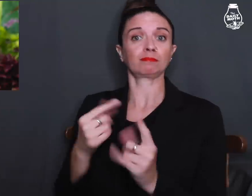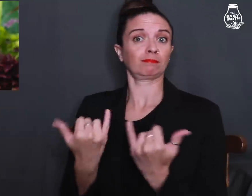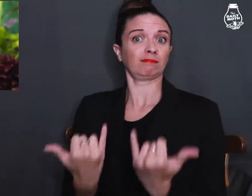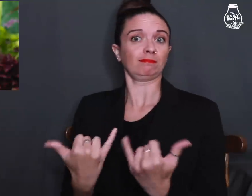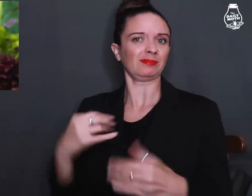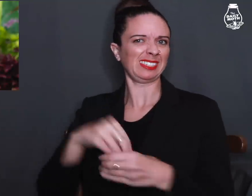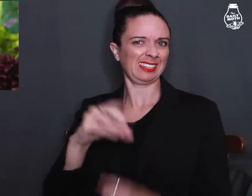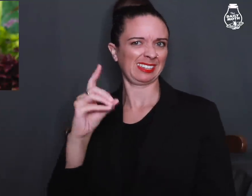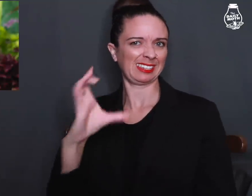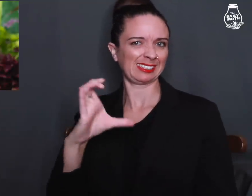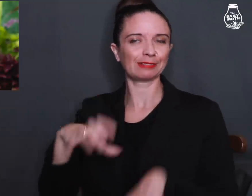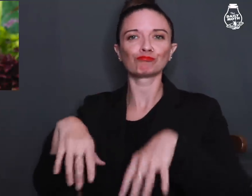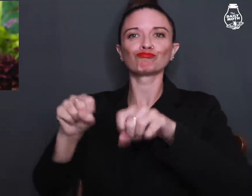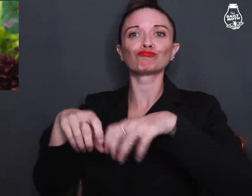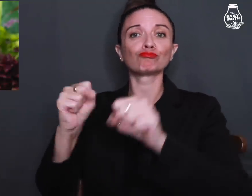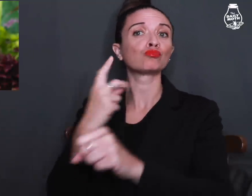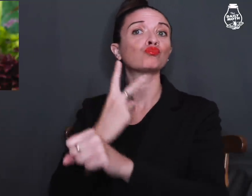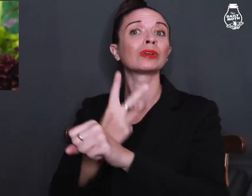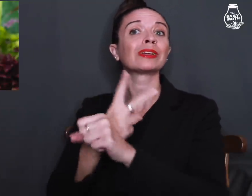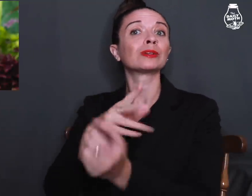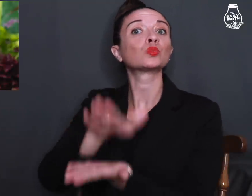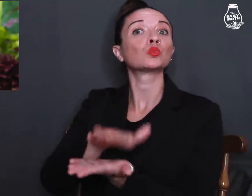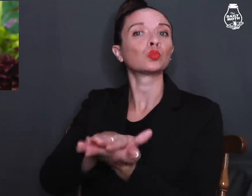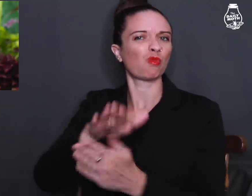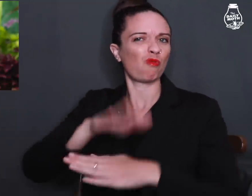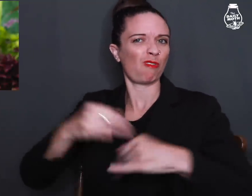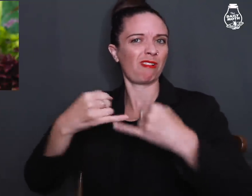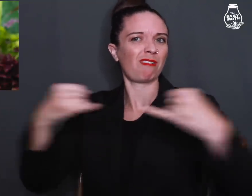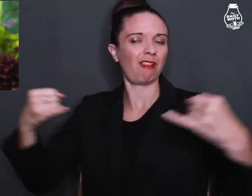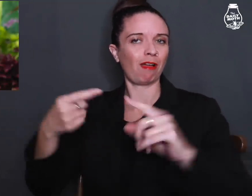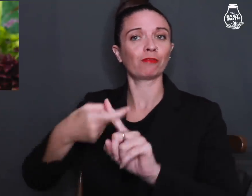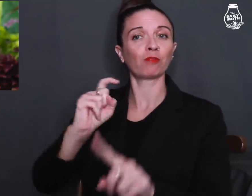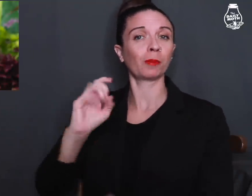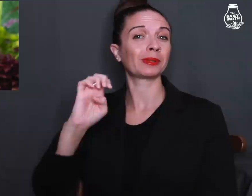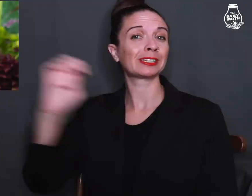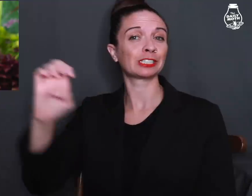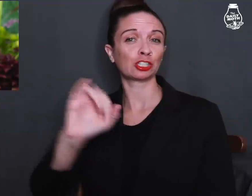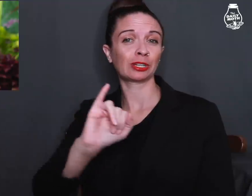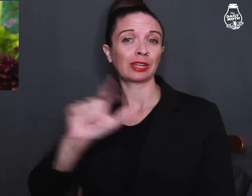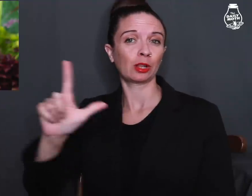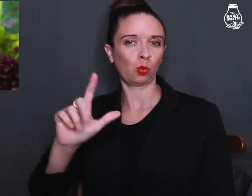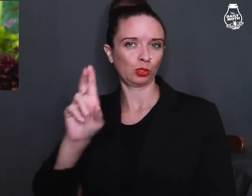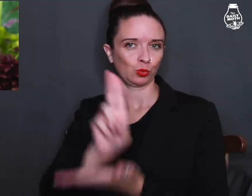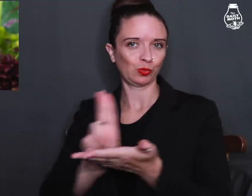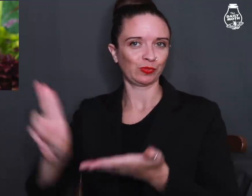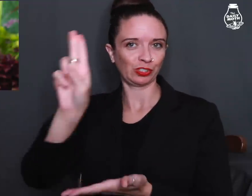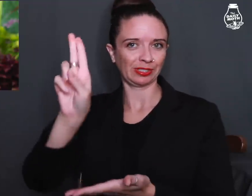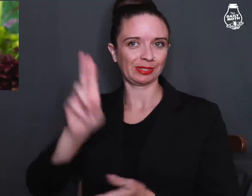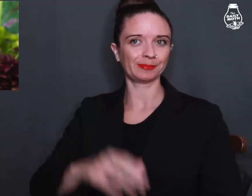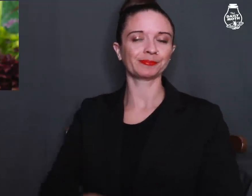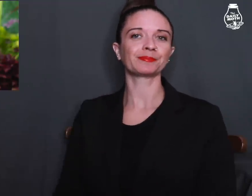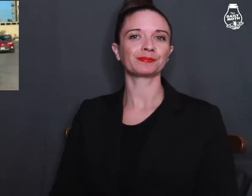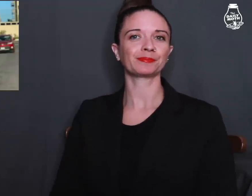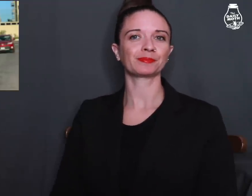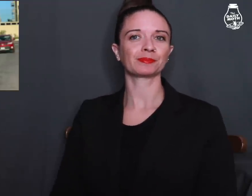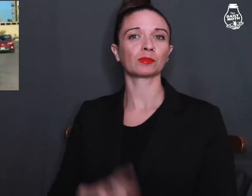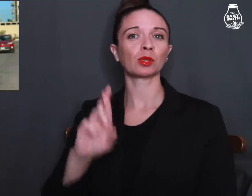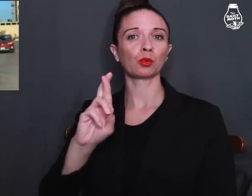She is currently in DC taking grad school online from Eastern Illinois University.